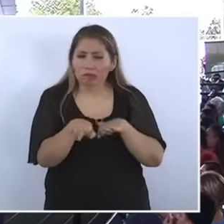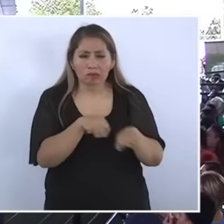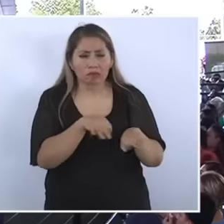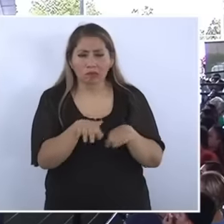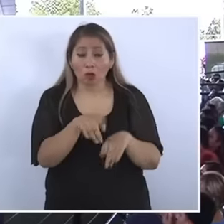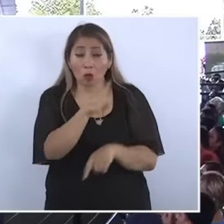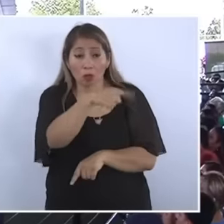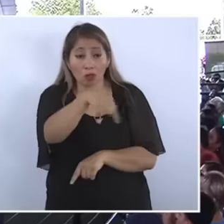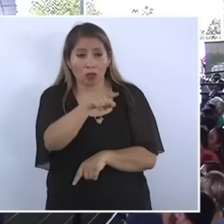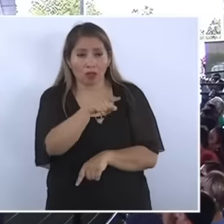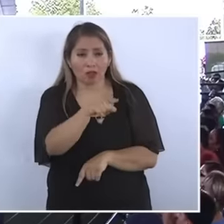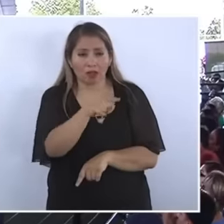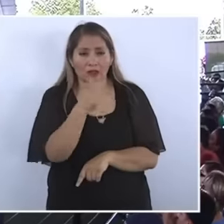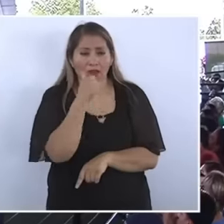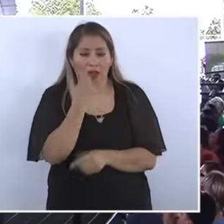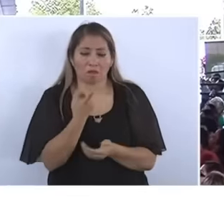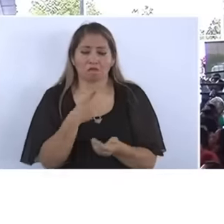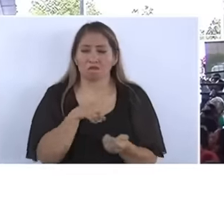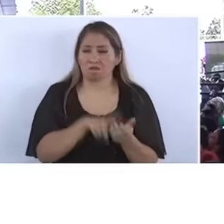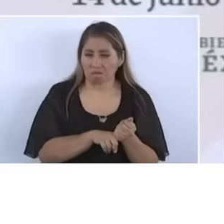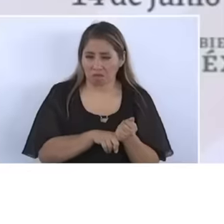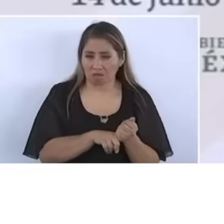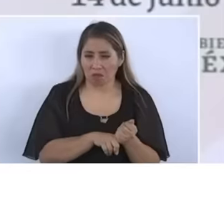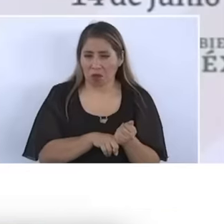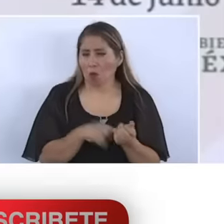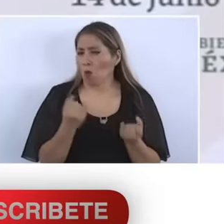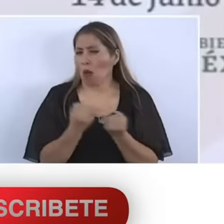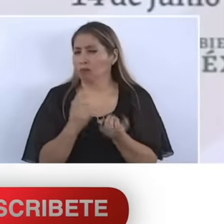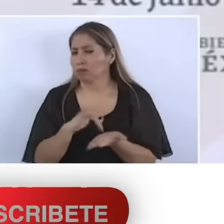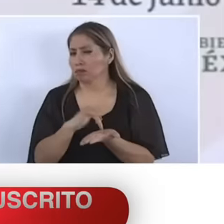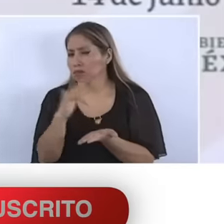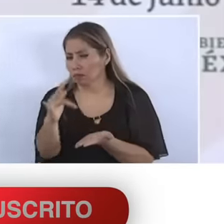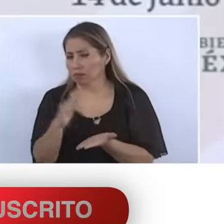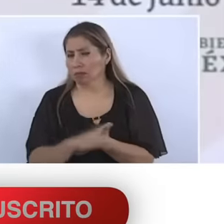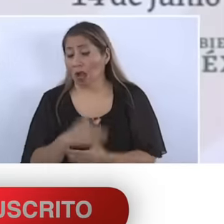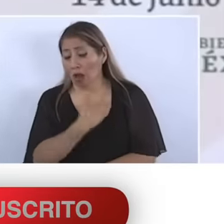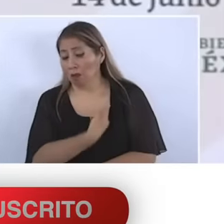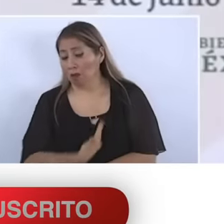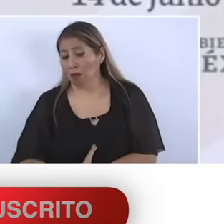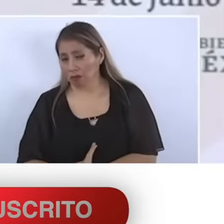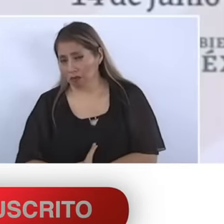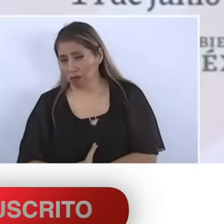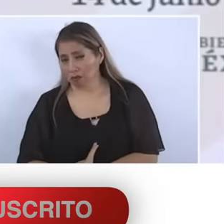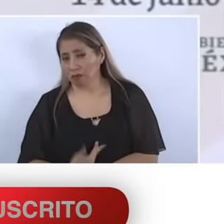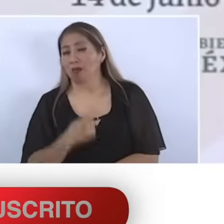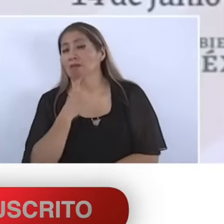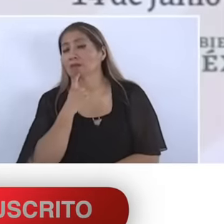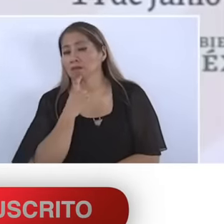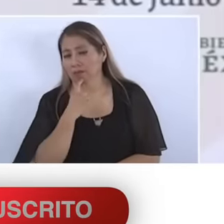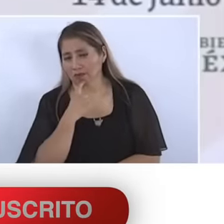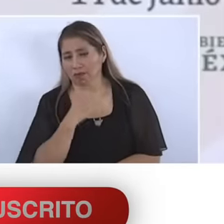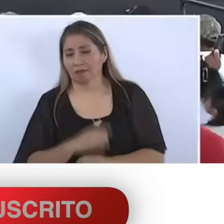welcoming us among you and also thanks to President Andrés Manuel López Obrador